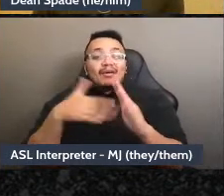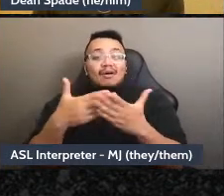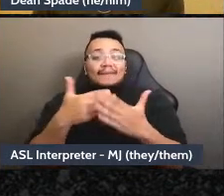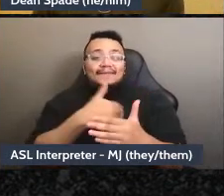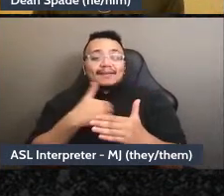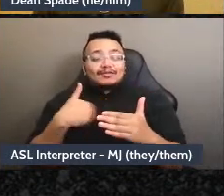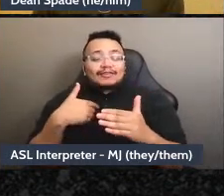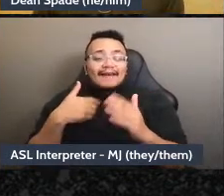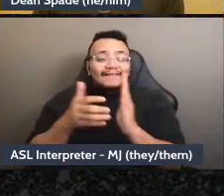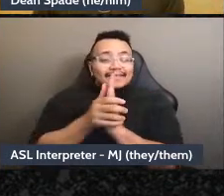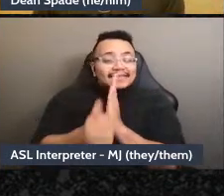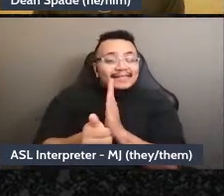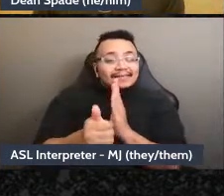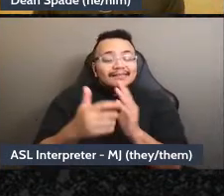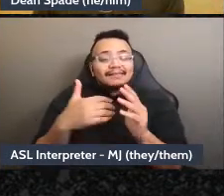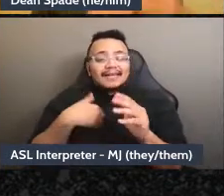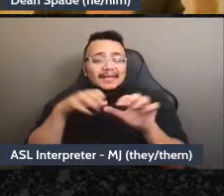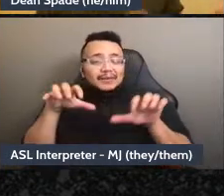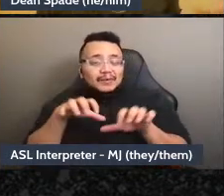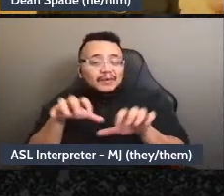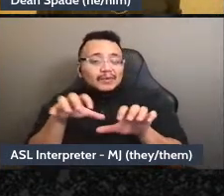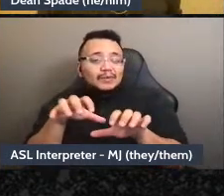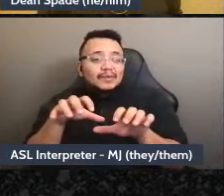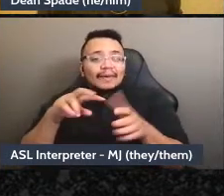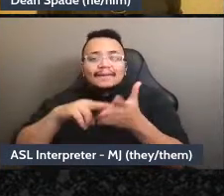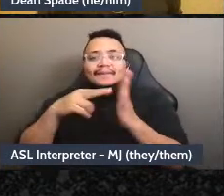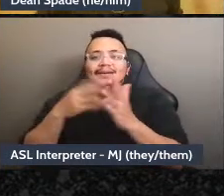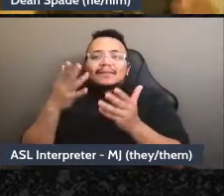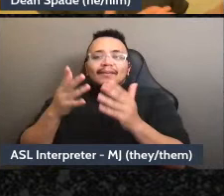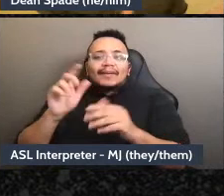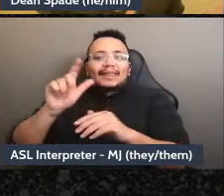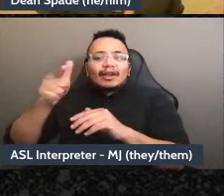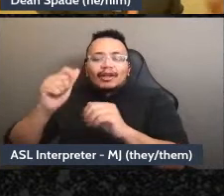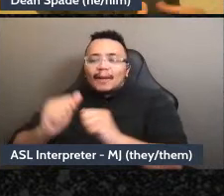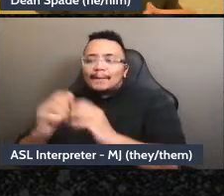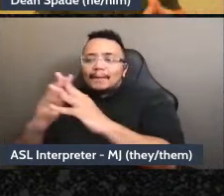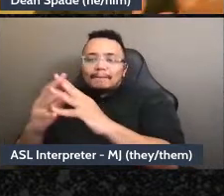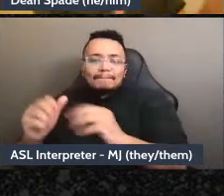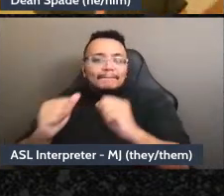of our organization that they could start another one like it, or something better, or split it off,